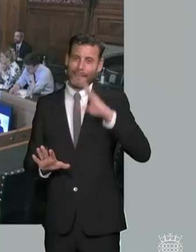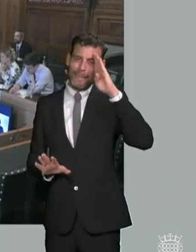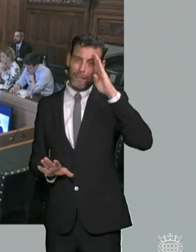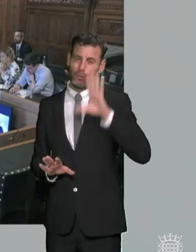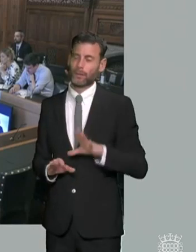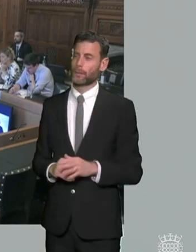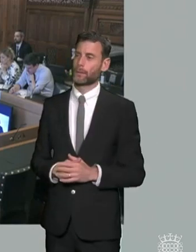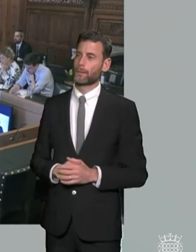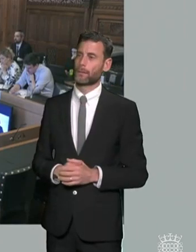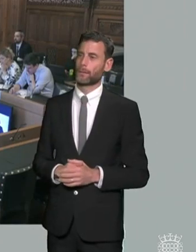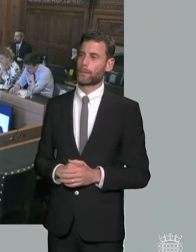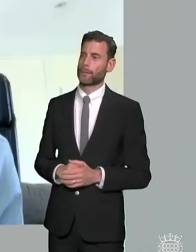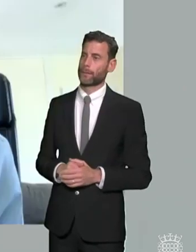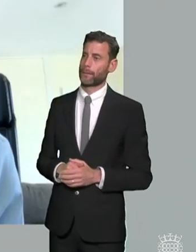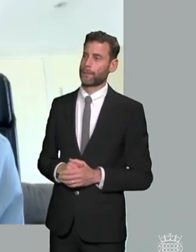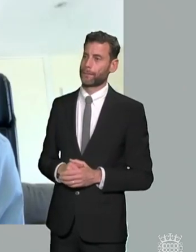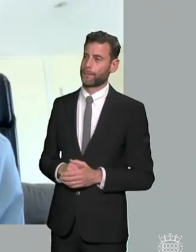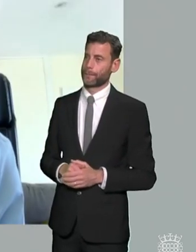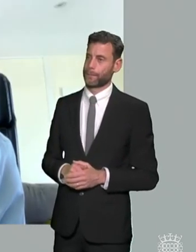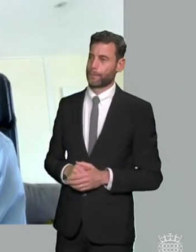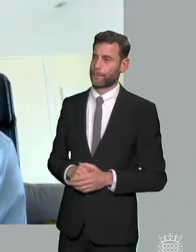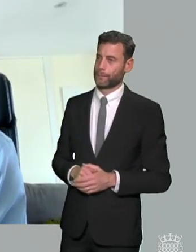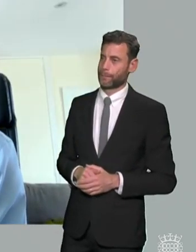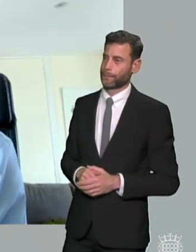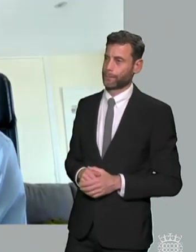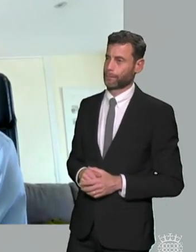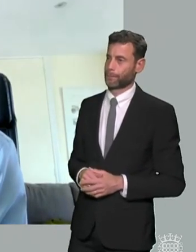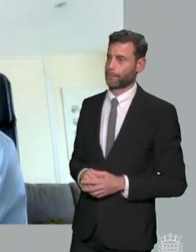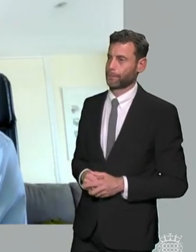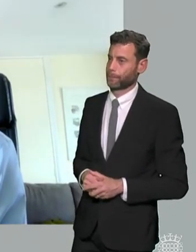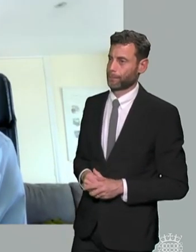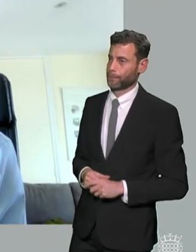as well because i think we've had a lot from um this is this has been the the area of the